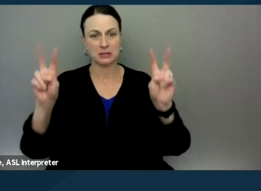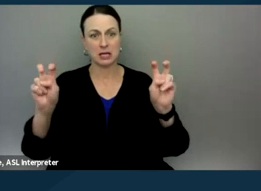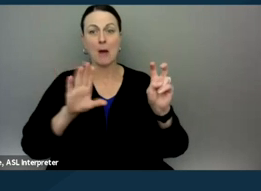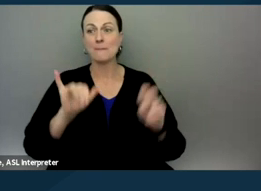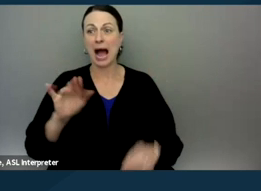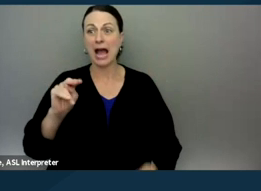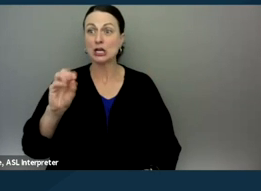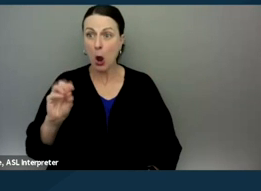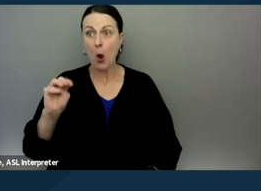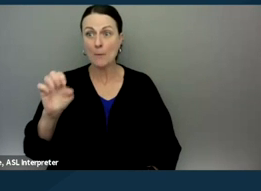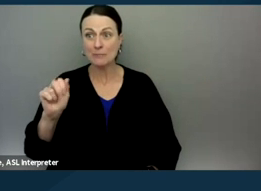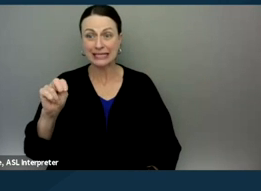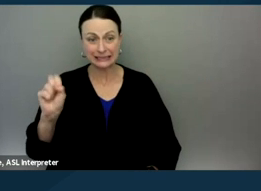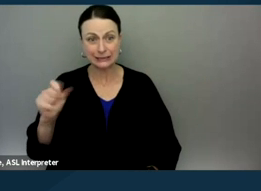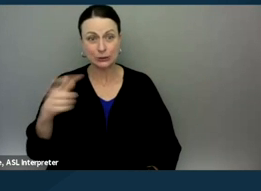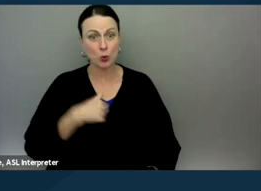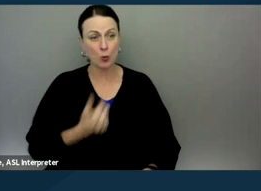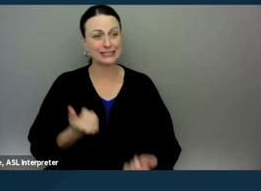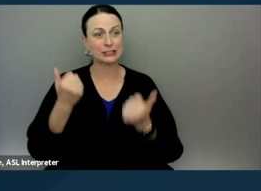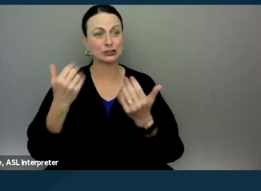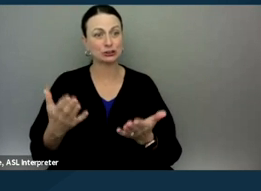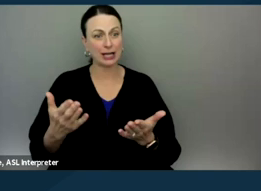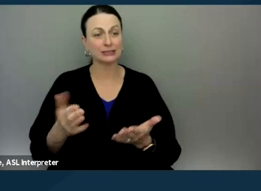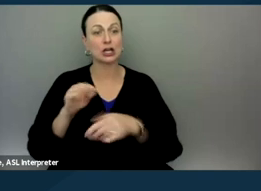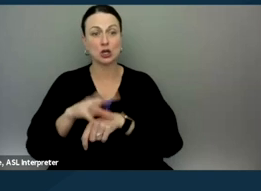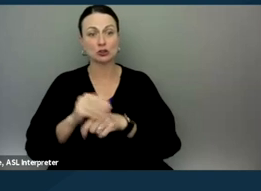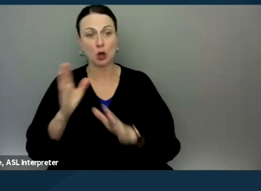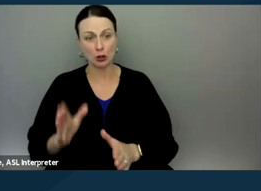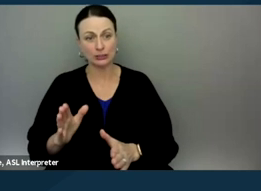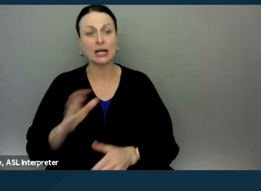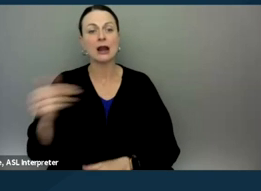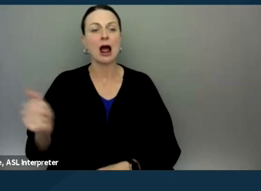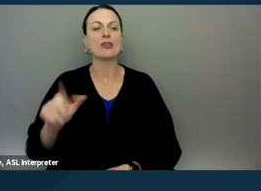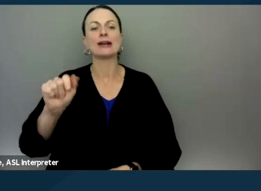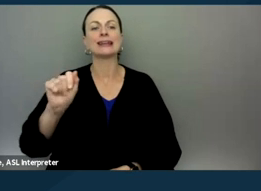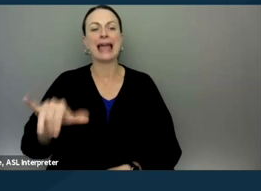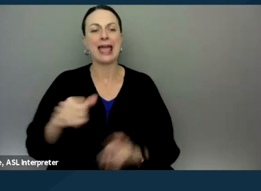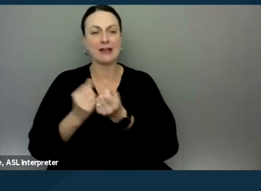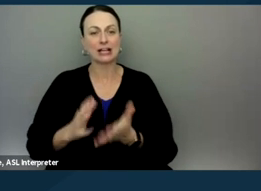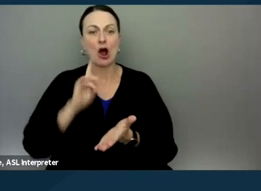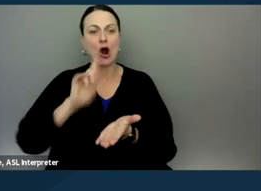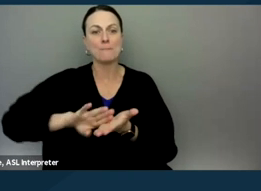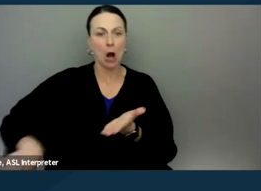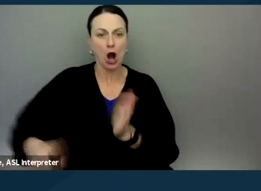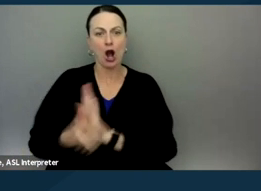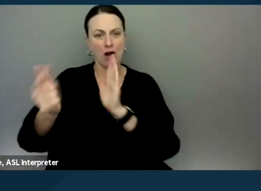are barred from due process hearings. We conclude only that a nonlawyer may not engage